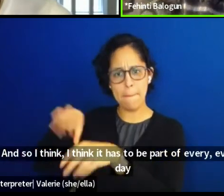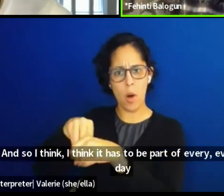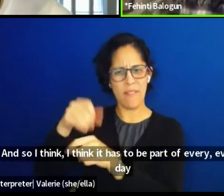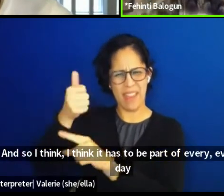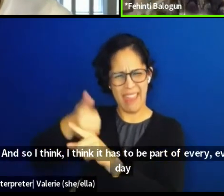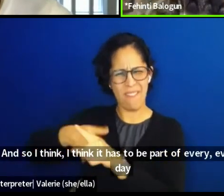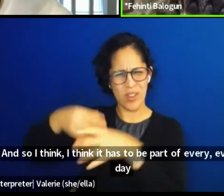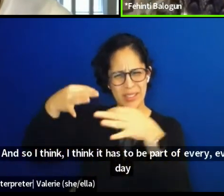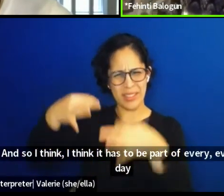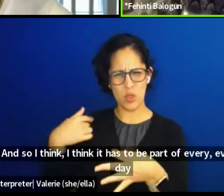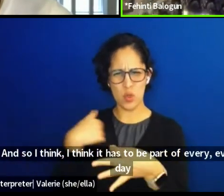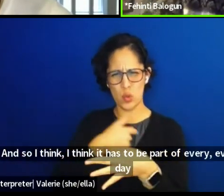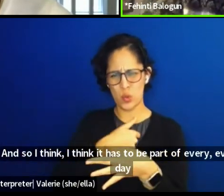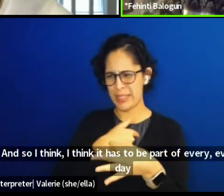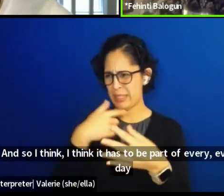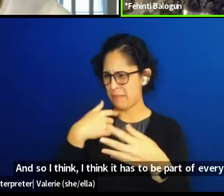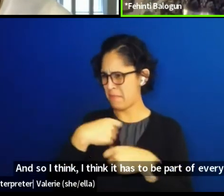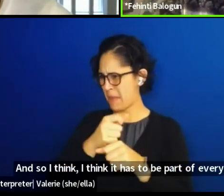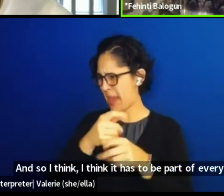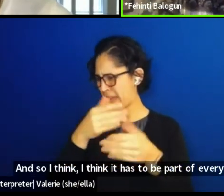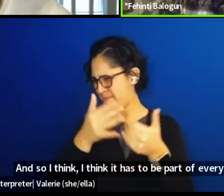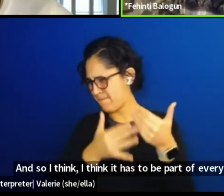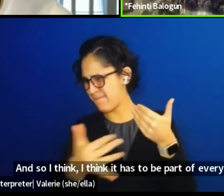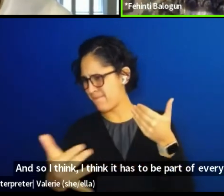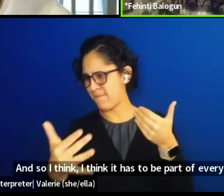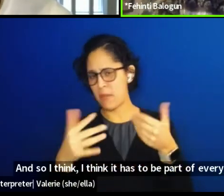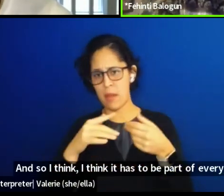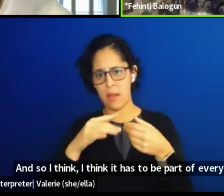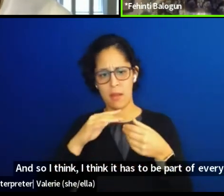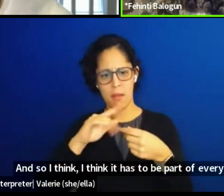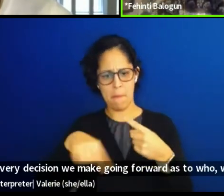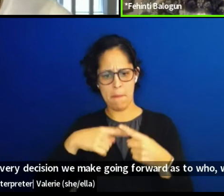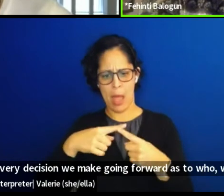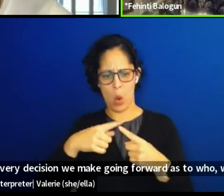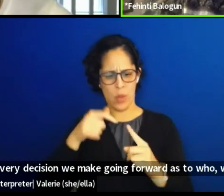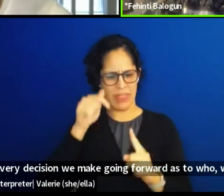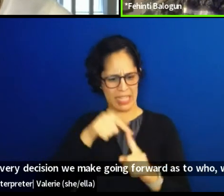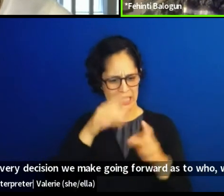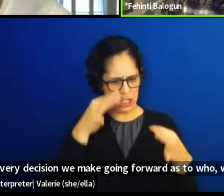going forward is as to who is this for? Why and how do we go forward?